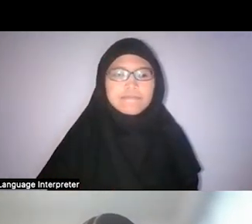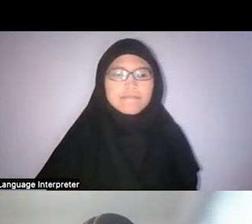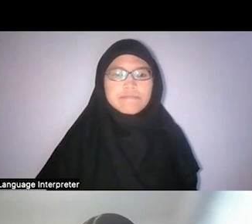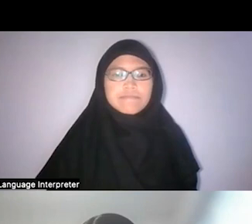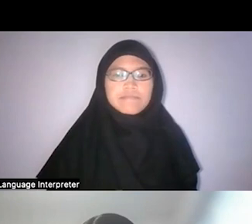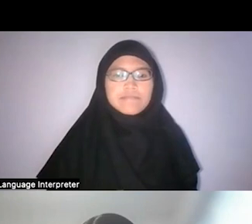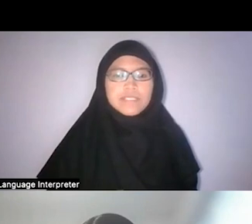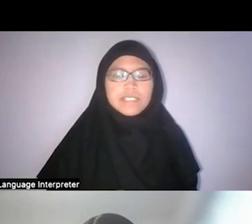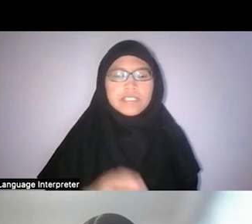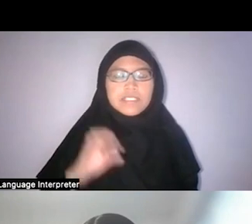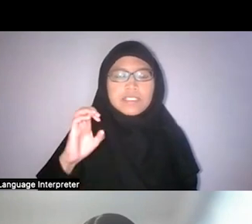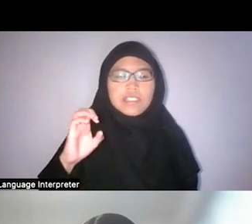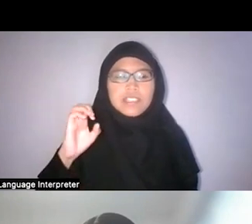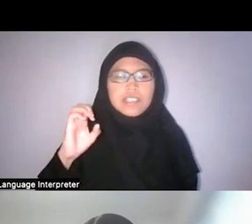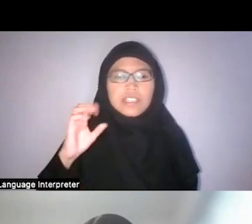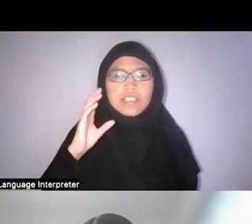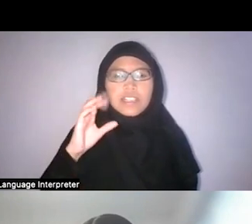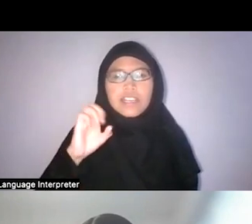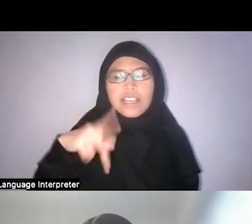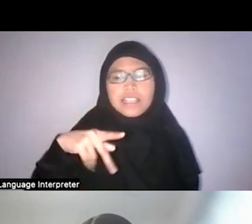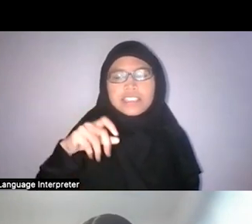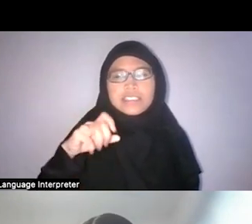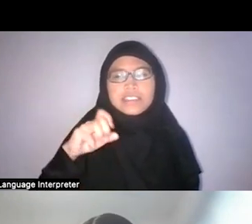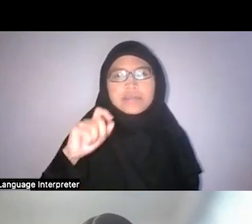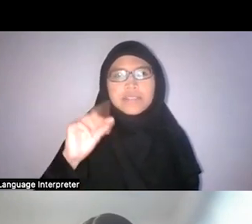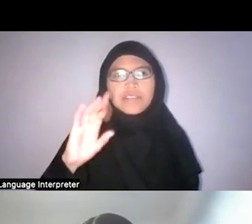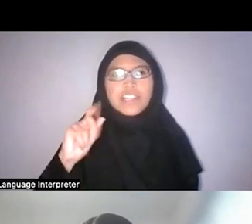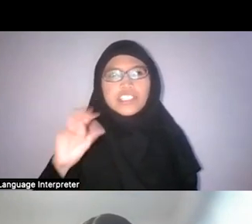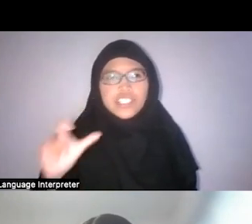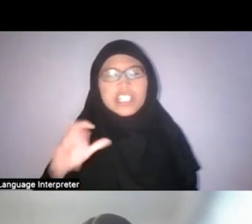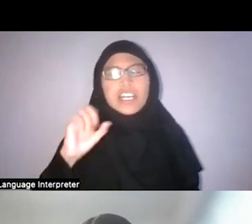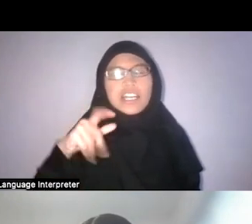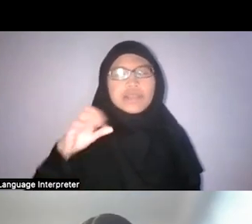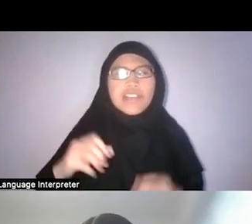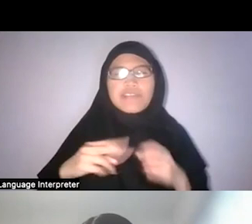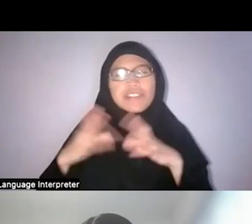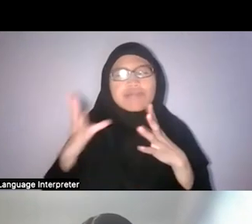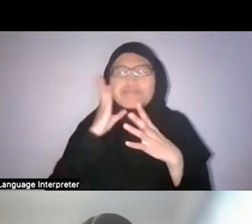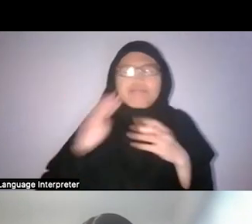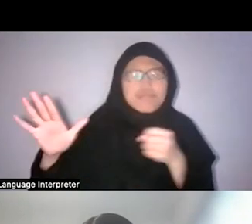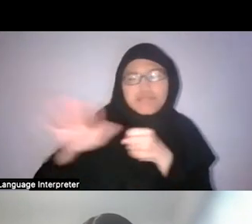experience, for lack of a better word. So the place of histories of family farms, it's...